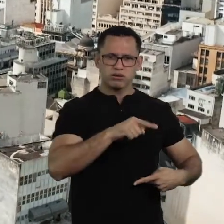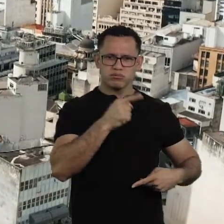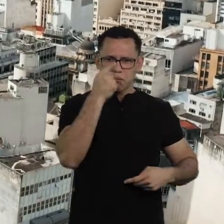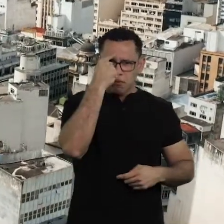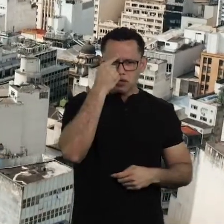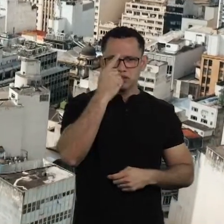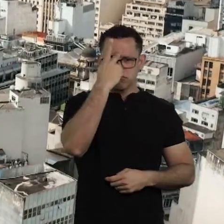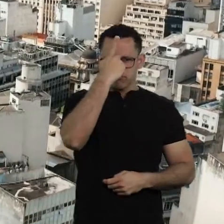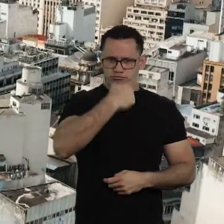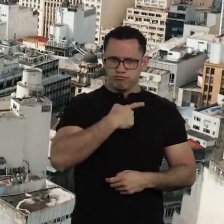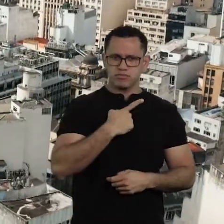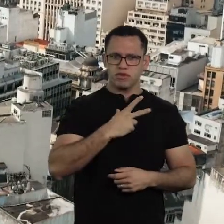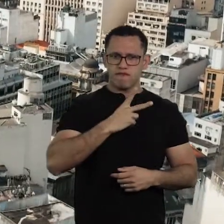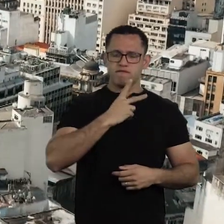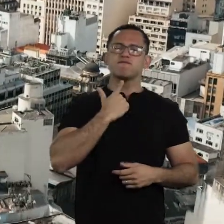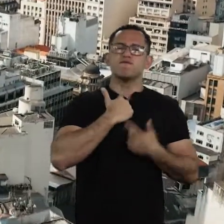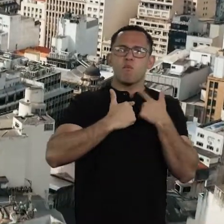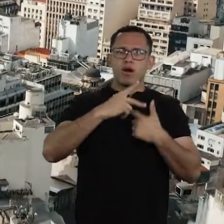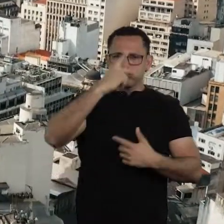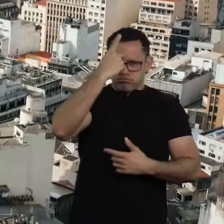to my private will,